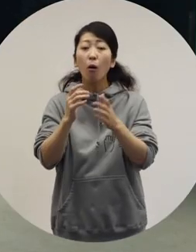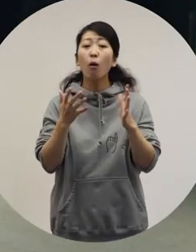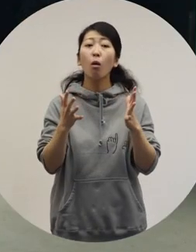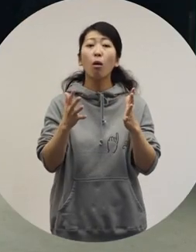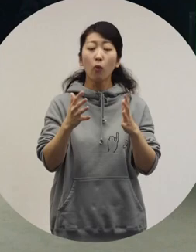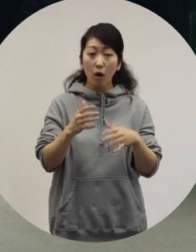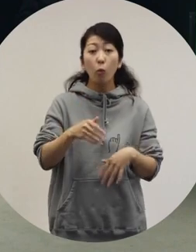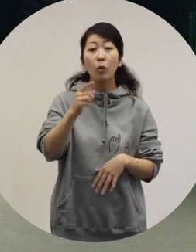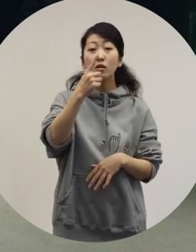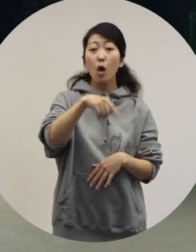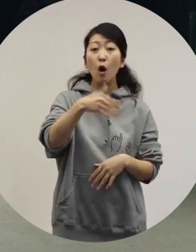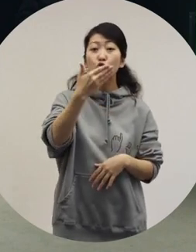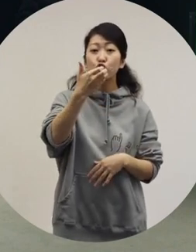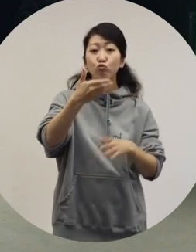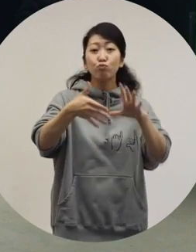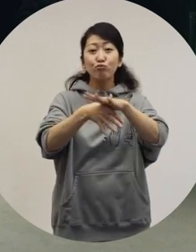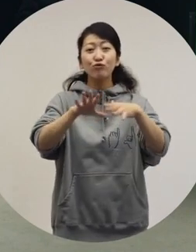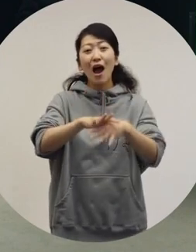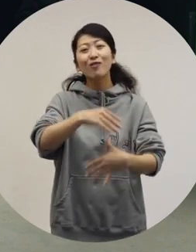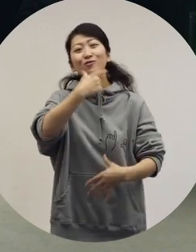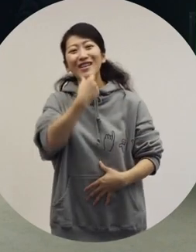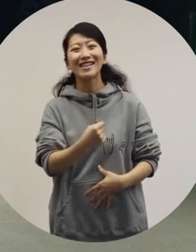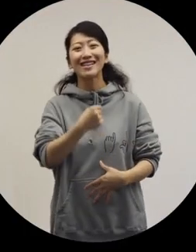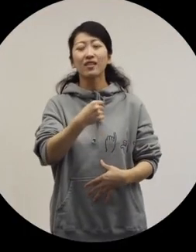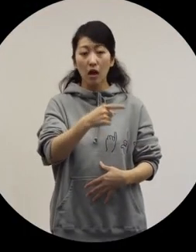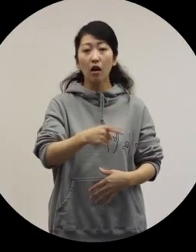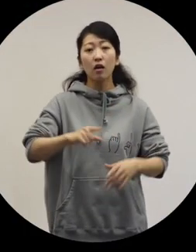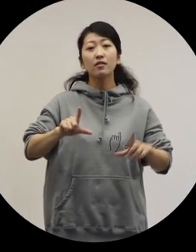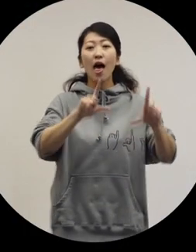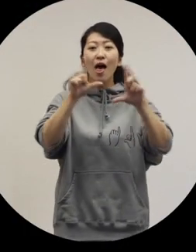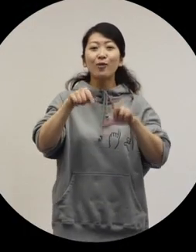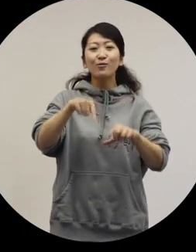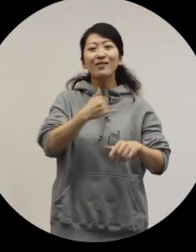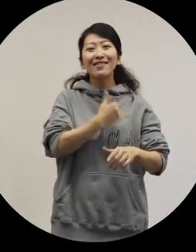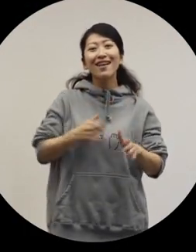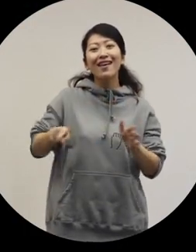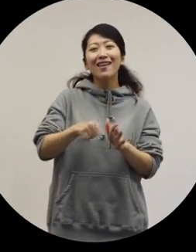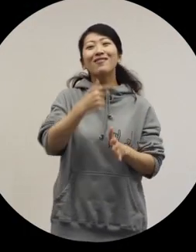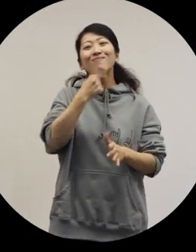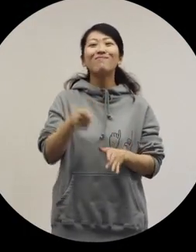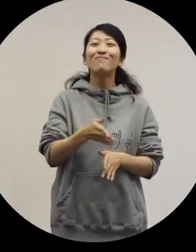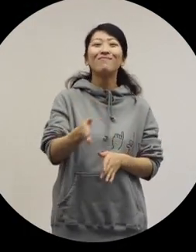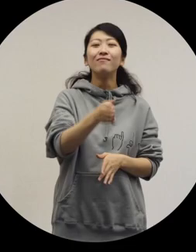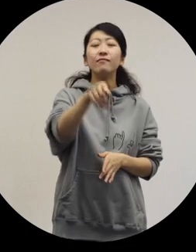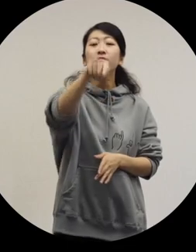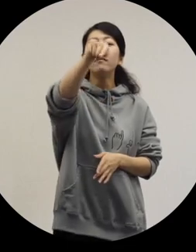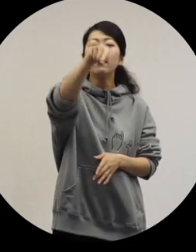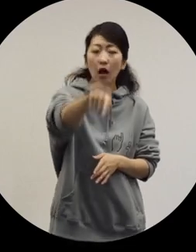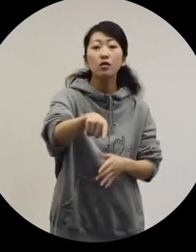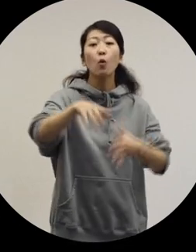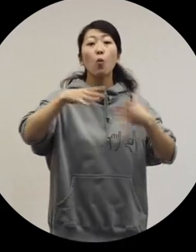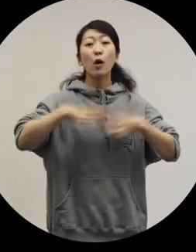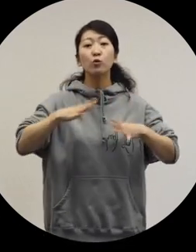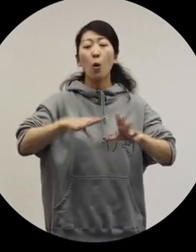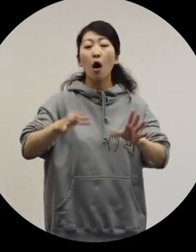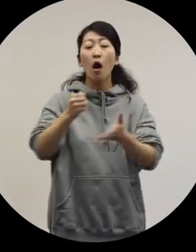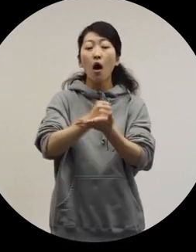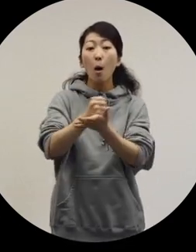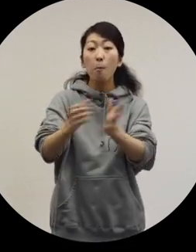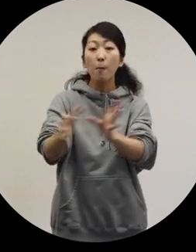you happened to appreciate culture from the '90s and you have chosen it as a lifestyle. The fashion is just an extension of it.